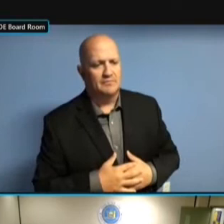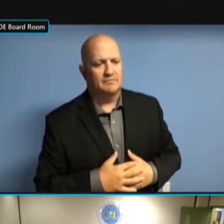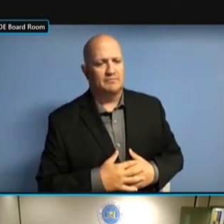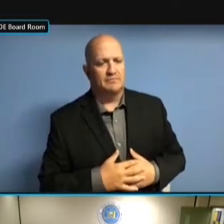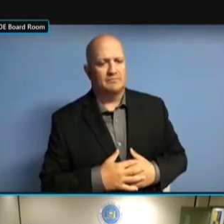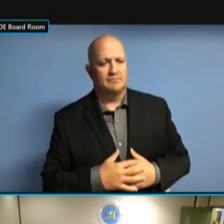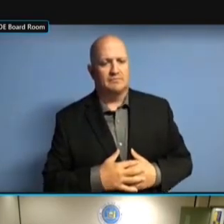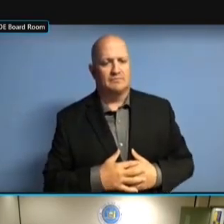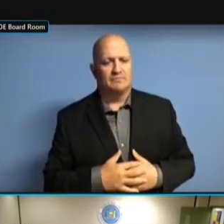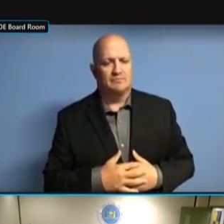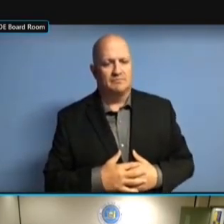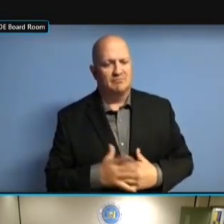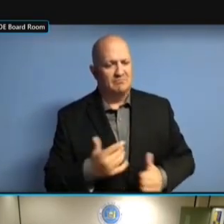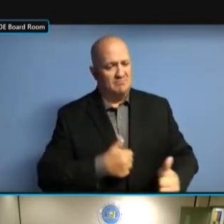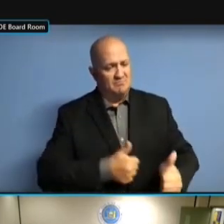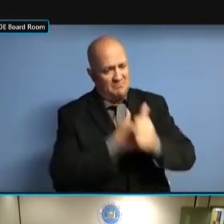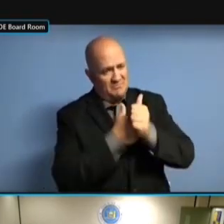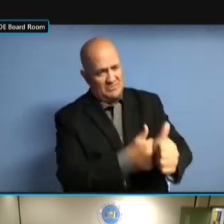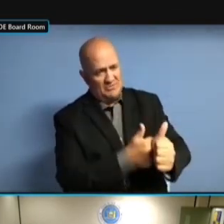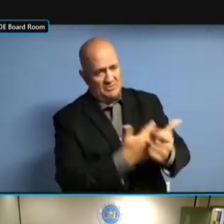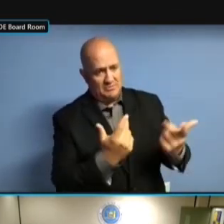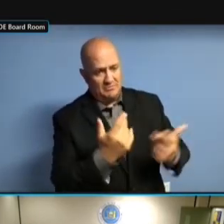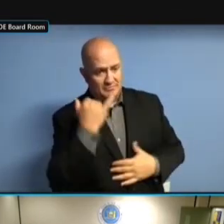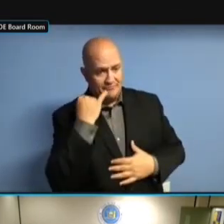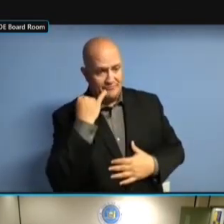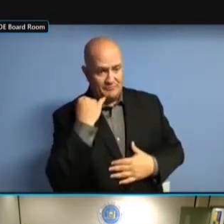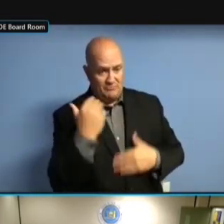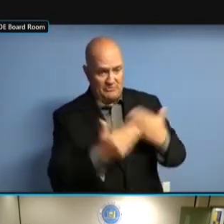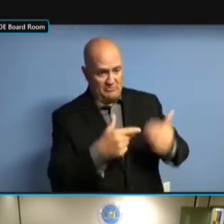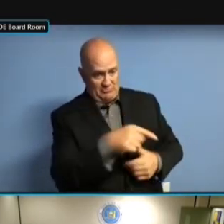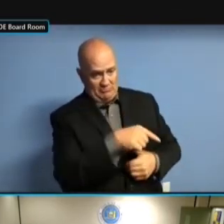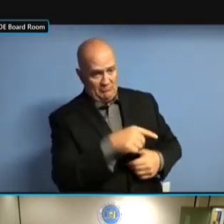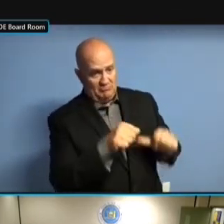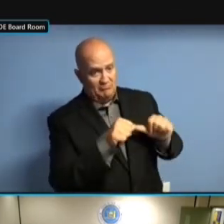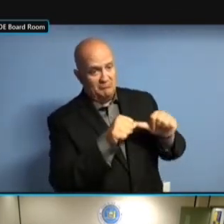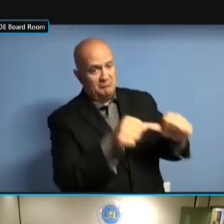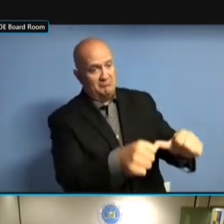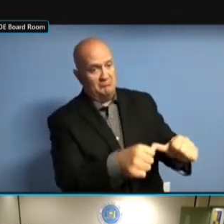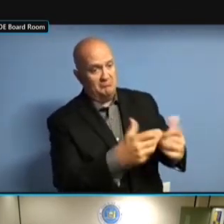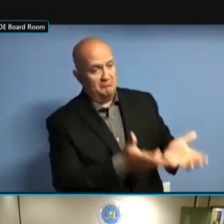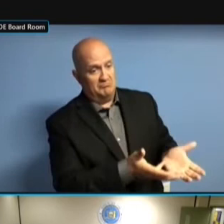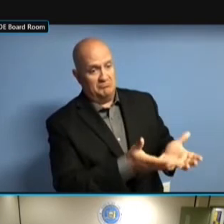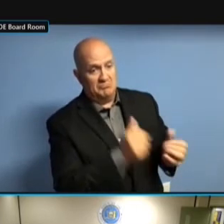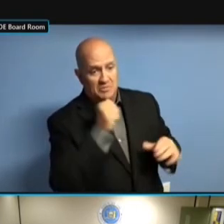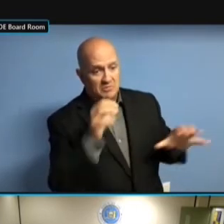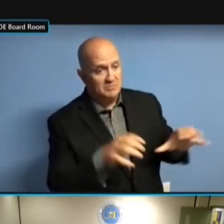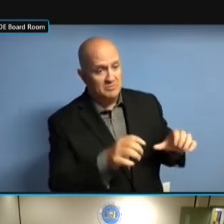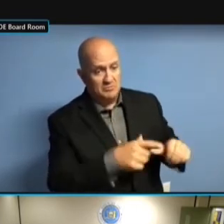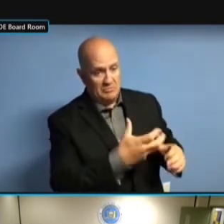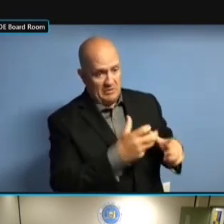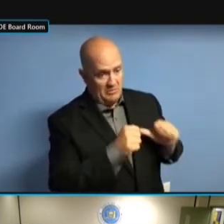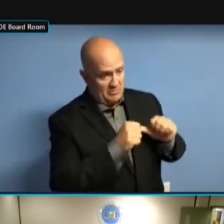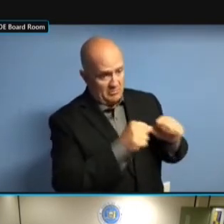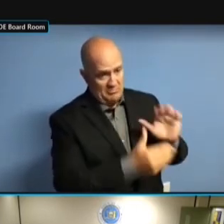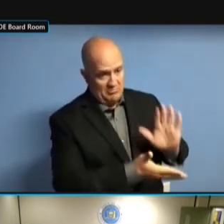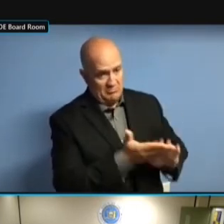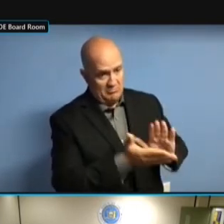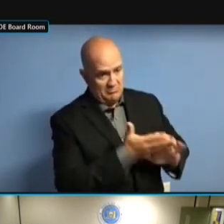STILL NOT TERMINATED YET, I BELIEVE THEY'RE IN CONSTANT BELIEVE THEY'RE IN CONSTANT BELIEVE THEY'RE IN CONSTANT CONTACT BELIEVE THEY'RE IN CONSTANT CONTACT WITH BELIEVE THEY'RE IN CONSTANT CONTACT WITH STAFF BELIEVE THEY'RE IN CONSTANT CONTACT WITH STAFF NOW, BELIEVE THEY'RE IN CONSTANT CONTACT WITH STAFF NOW, TRYING CONTACT WITH STAFF NOW, TRYING CONTACT WITH STAFF NOW, TRYING TO CONTACT WITH STAFF NOW, TRYING TO WORK CONTACT WITH STAFF NOW, TRYING TO WORK THROUGH CONTACT WITH STAFF NOW, TRYING TO WORK THROUGH A CONTACT WITH STAFF NOW, TRYING TO WORK THROUGH A LOT CONTACT WITH STAFF NOW, TRYING TO WORK THROUGH A LOT OF CONTACT WITH STAFF NOW, TRYING TO WORK THROUGH A LOT OF THOSE TO WORK THROUGH A LOT OF THOSE TO WORK THROUGH A LOT OF THOSE ISSUES. ISSUES. ISSUES. >> ISSUES. >> WHAT ISSUES. >> WHAT HAPPENS ISSUES. >> WHAT HAPPENS TO ISSUES. >> WHAT HAPPENS TO A ISSUES. >> WHAT HAPPENS TO A COMMITTEE, WHAT HAPPENS TO A COMMITTEE, WHAT HAPPENS TO A COMMITTEE, THE WHAT HAPPENS TO A COMMITTEE, THE PERSON WHAT HAPPENS TO A COMMITTEE, THE PERSON ISN'T WHAT HAPPENS TO A COMMITTEE, THE PERSON ISN'T RUNNING WHAT HAPPENS TO A COMMITTEE, THE PERSON ISN'T RUNNING BUT